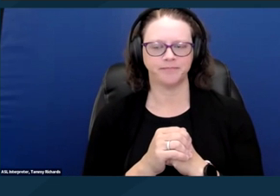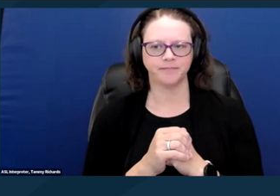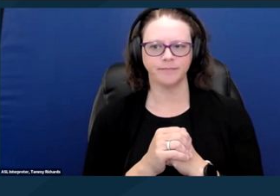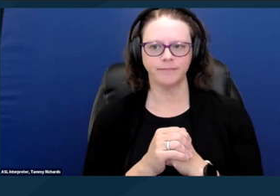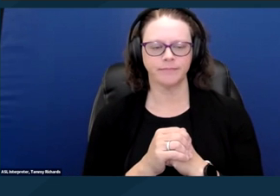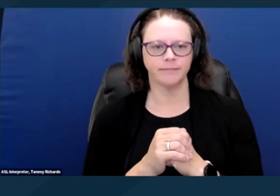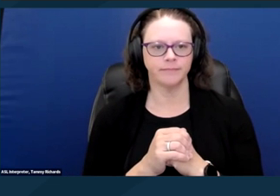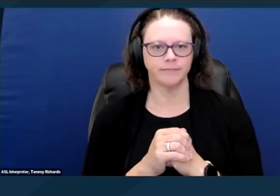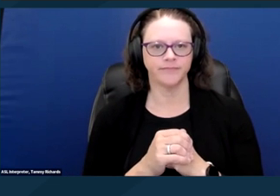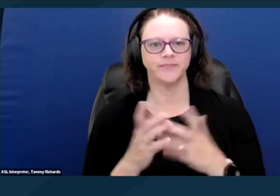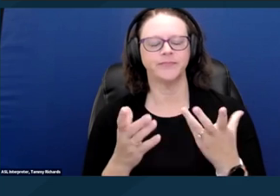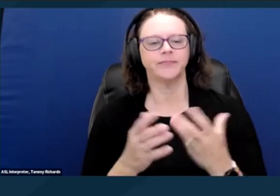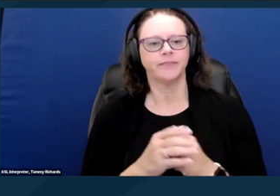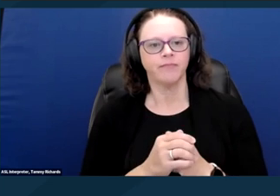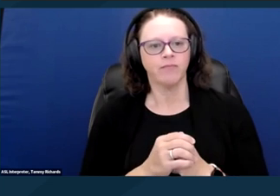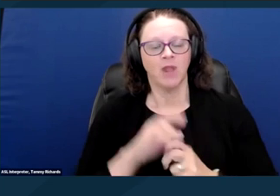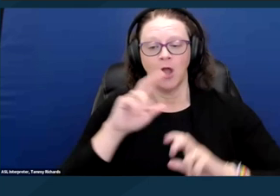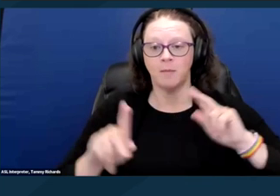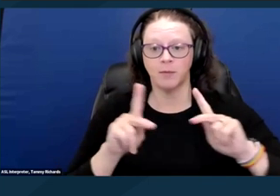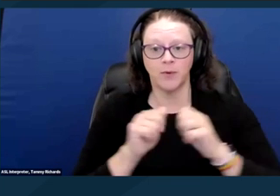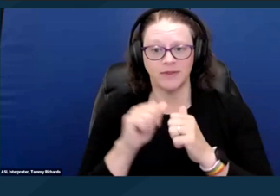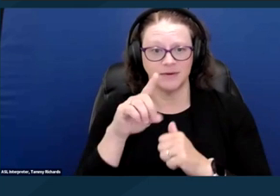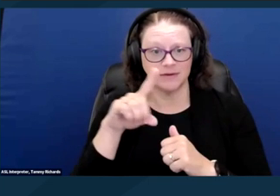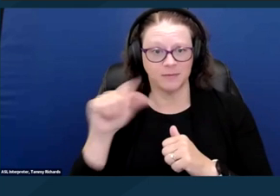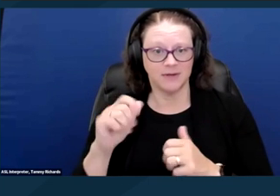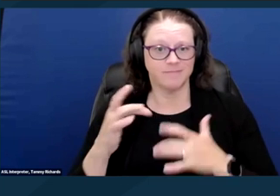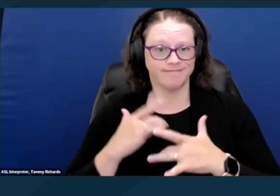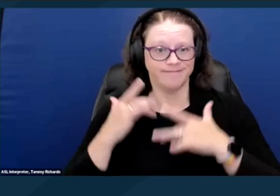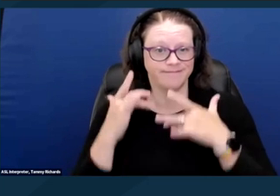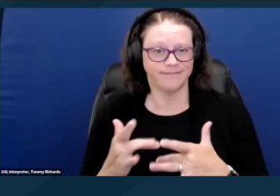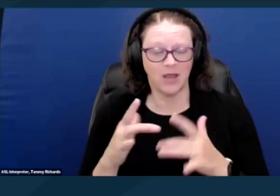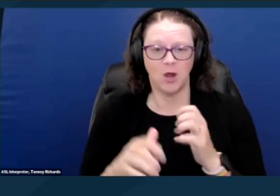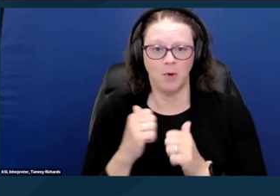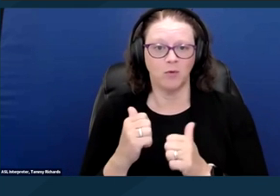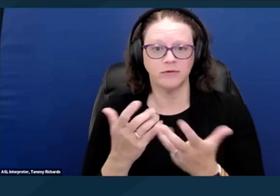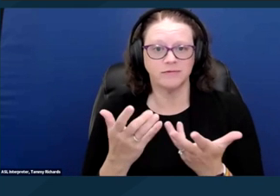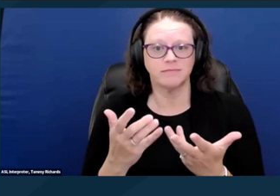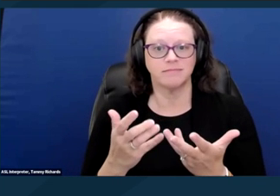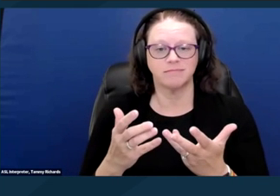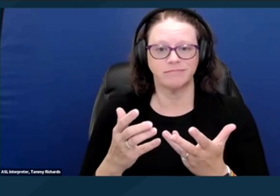Statistics show that people with disabilities are most likely to experience homelessness,